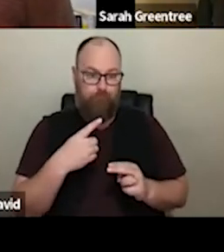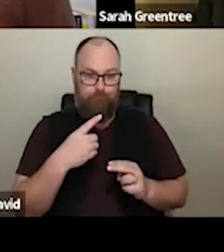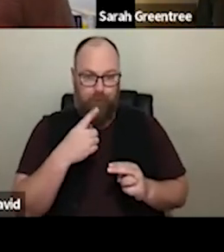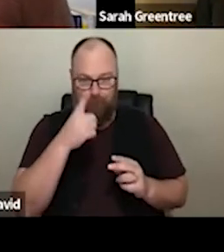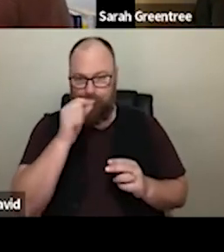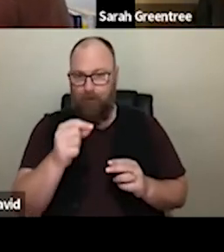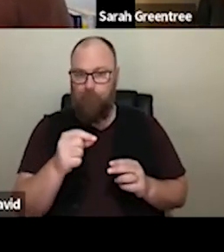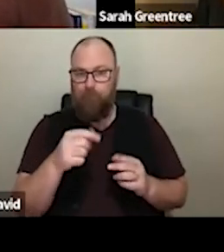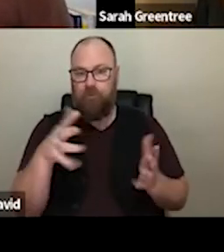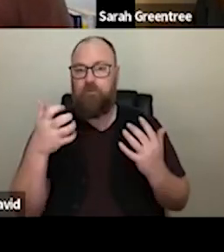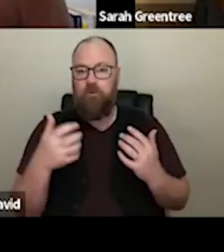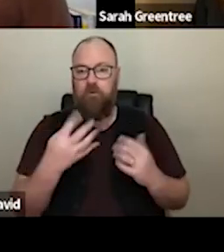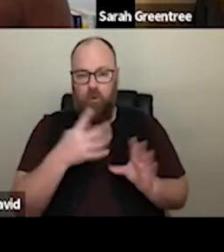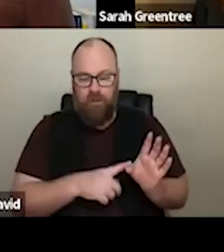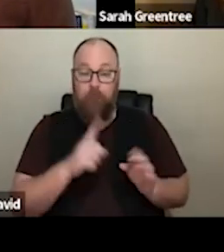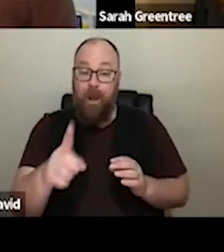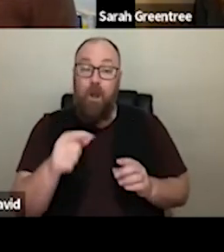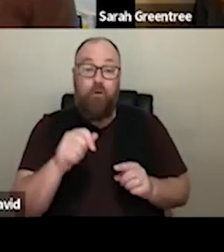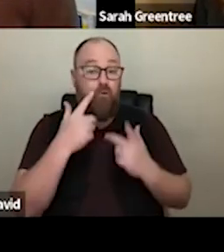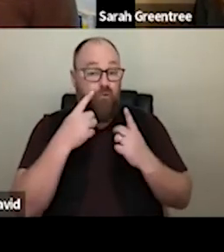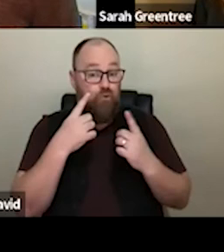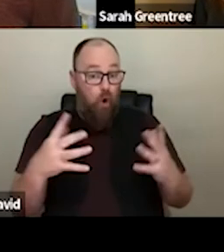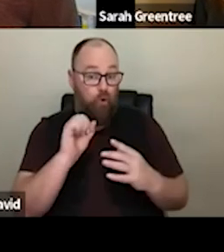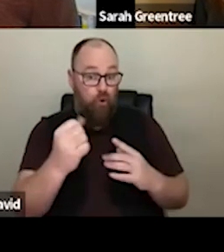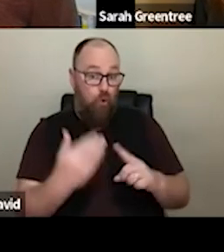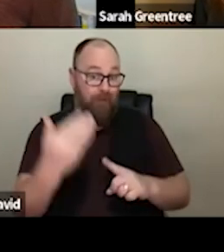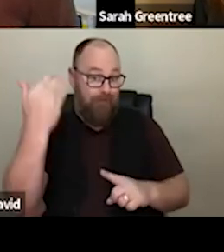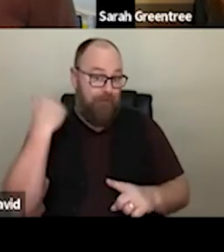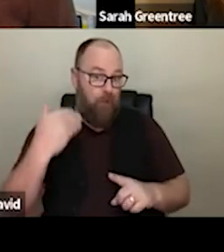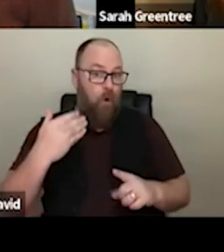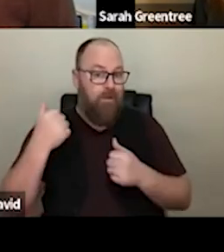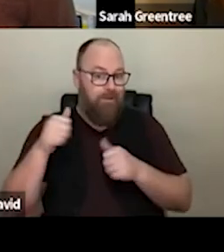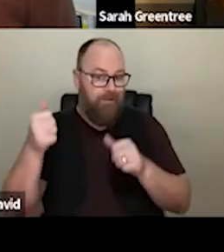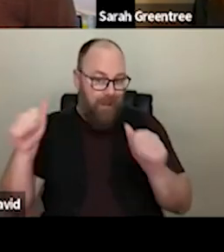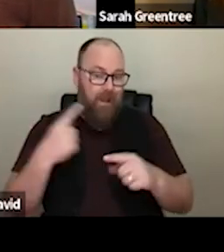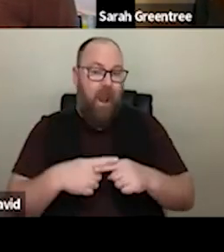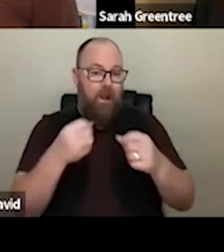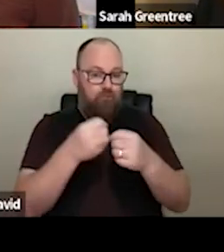a history of success growth and a really clear vision about the progression of your Company into that Period of funding. growth, and a really good -- clear vision